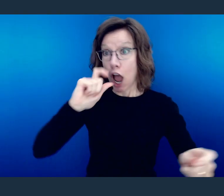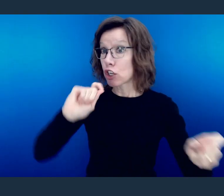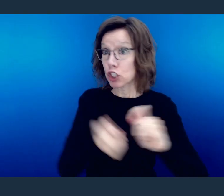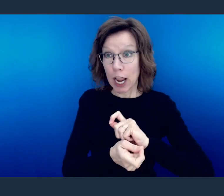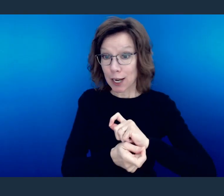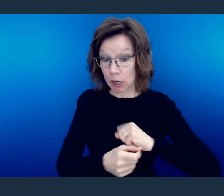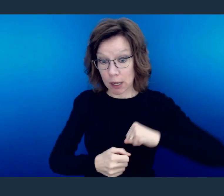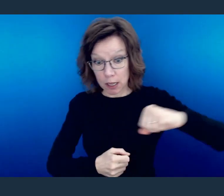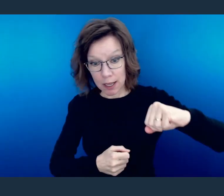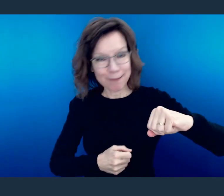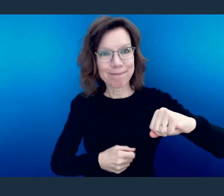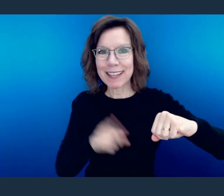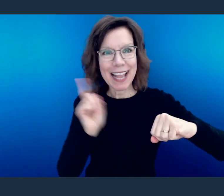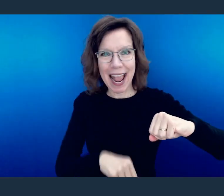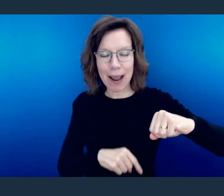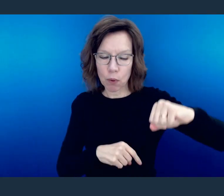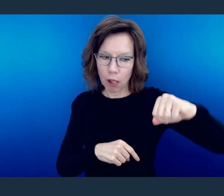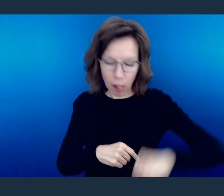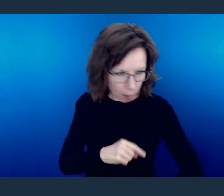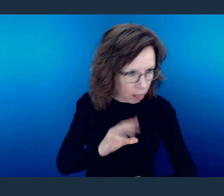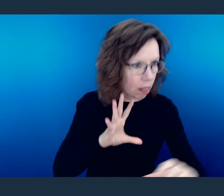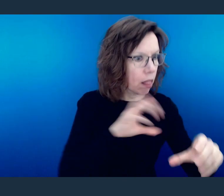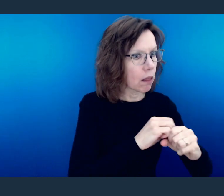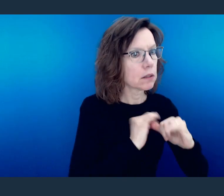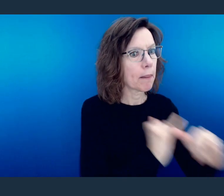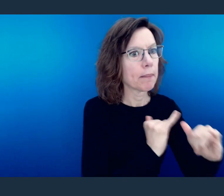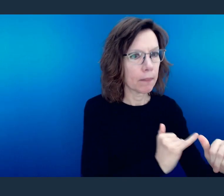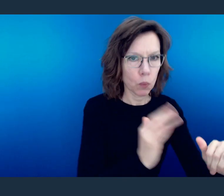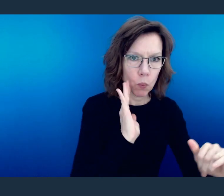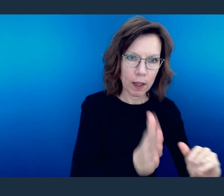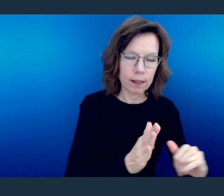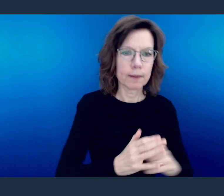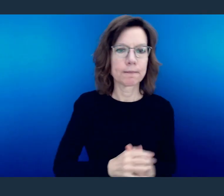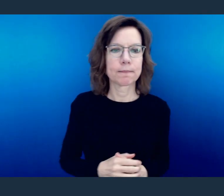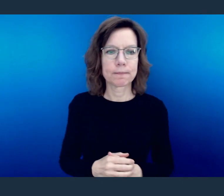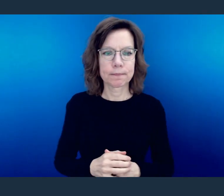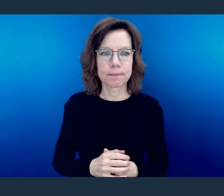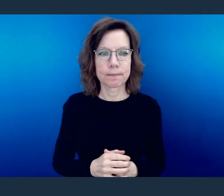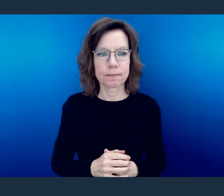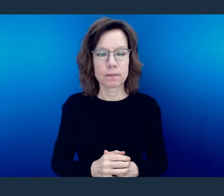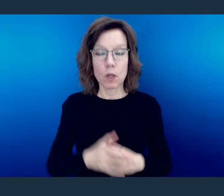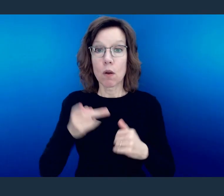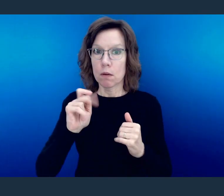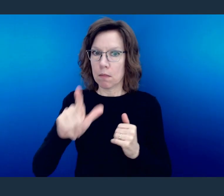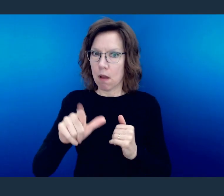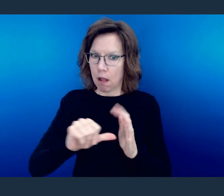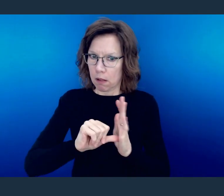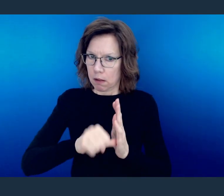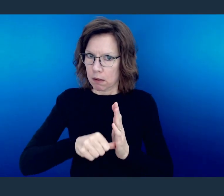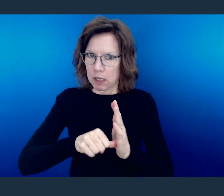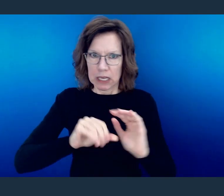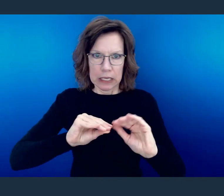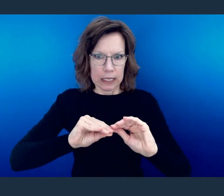won't change. He makes it pretty clear here.